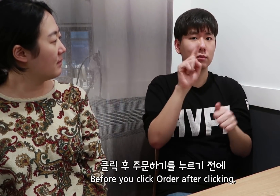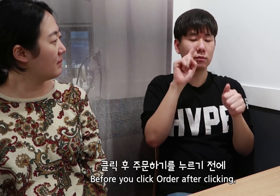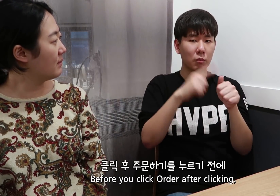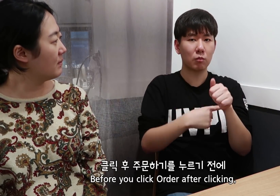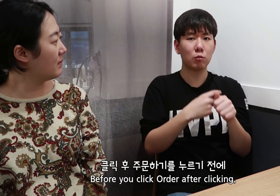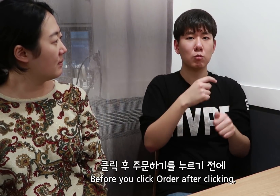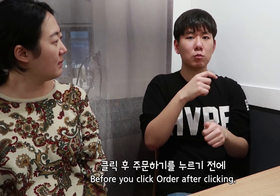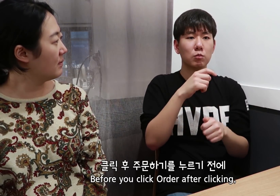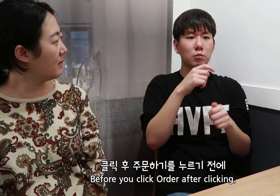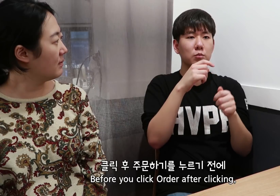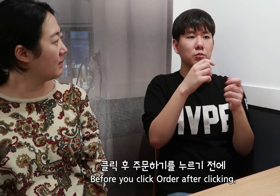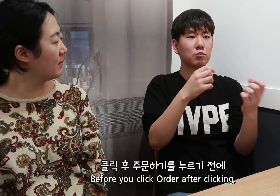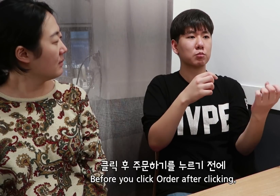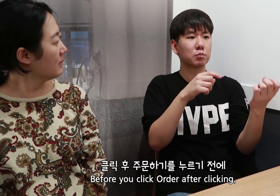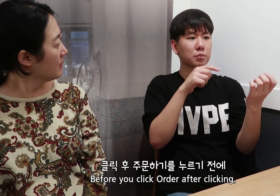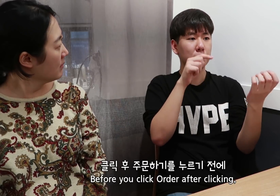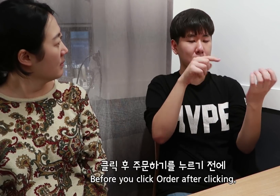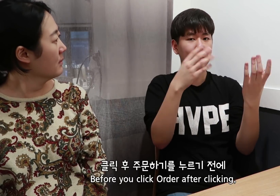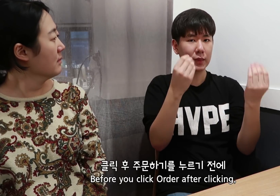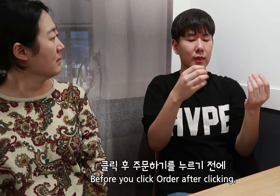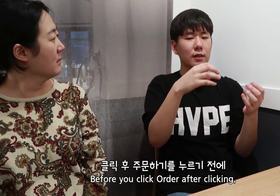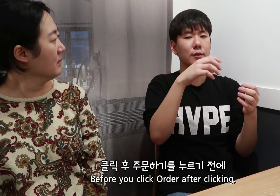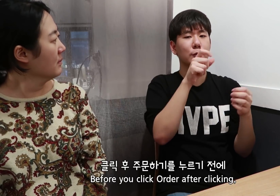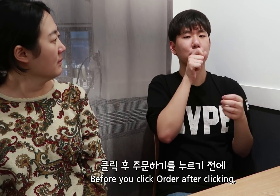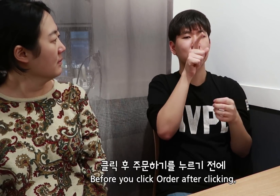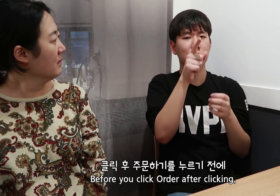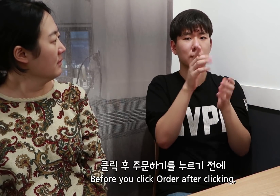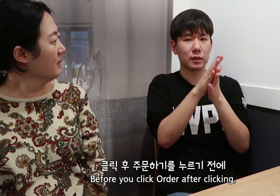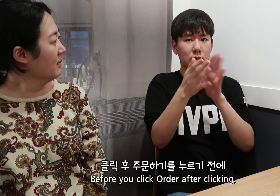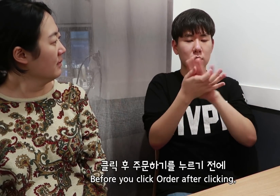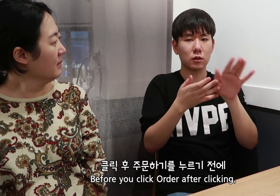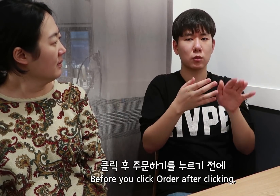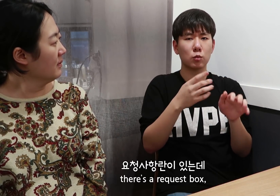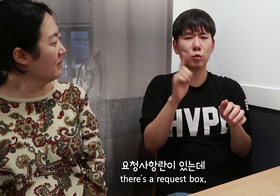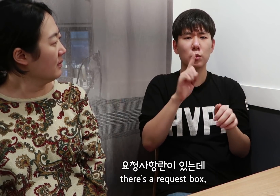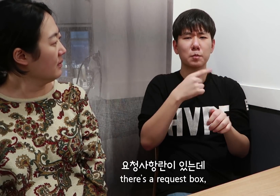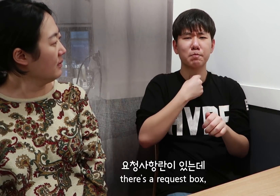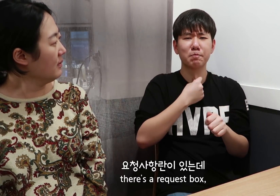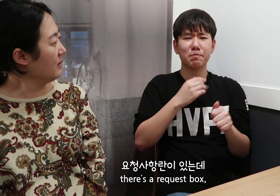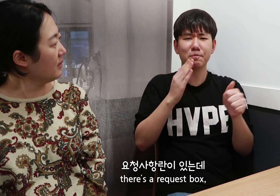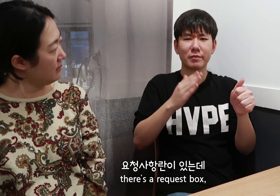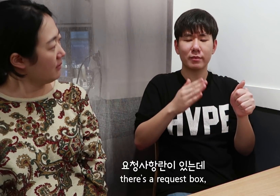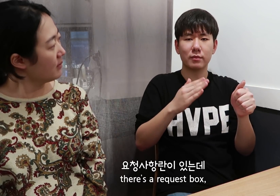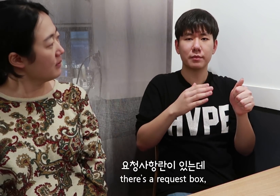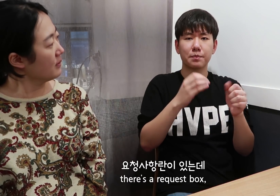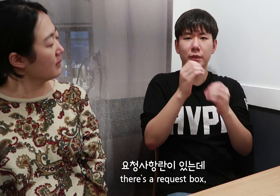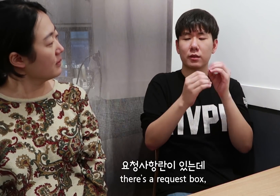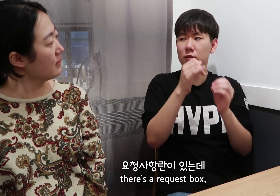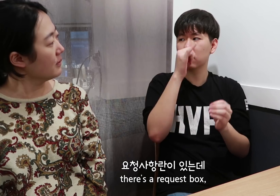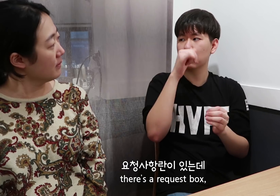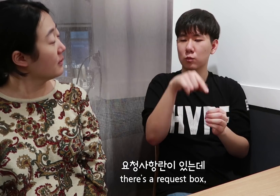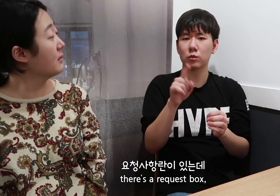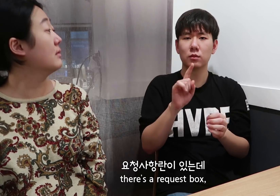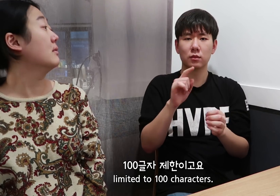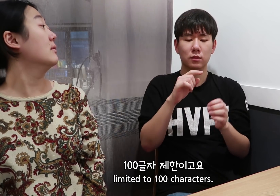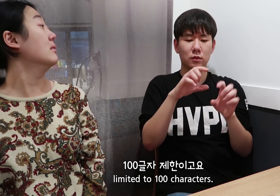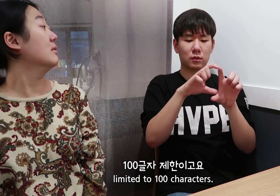Before you click Order after clicking, there’s a request box,